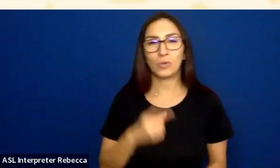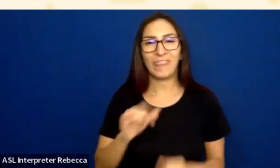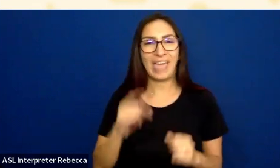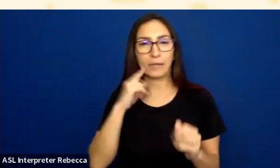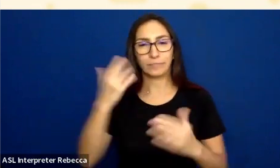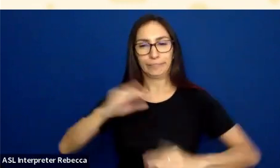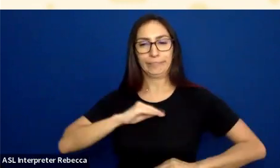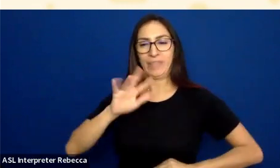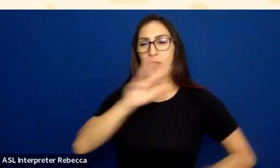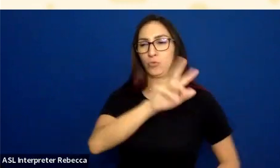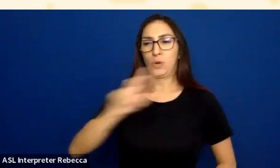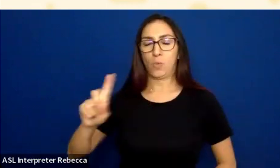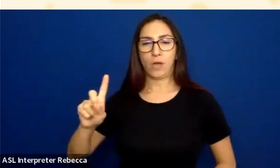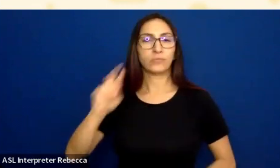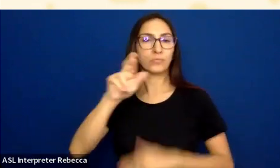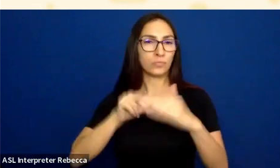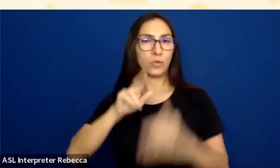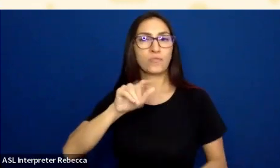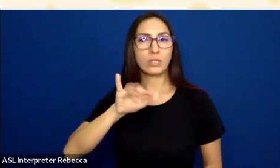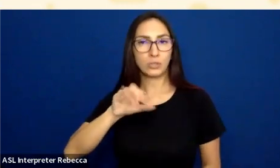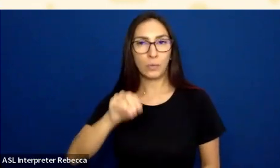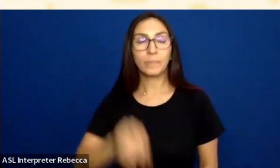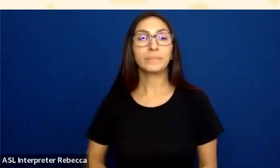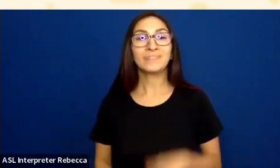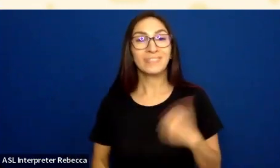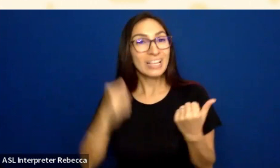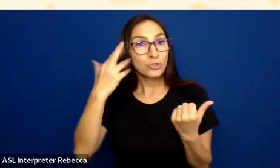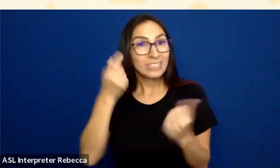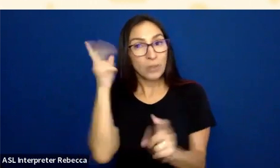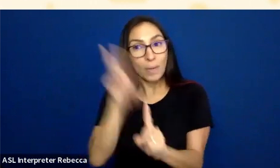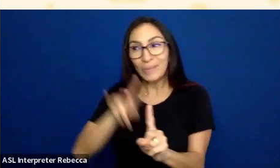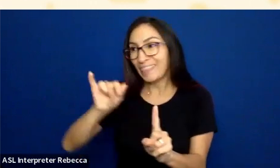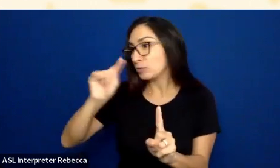That’s why using this tool in WAVE... And there's some other tools we will talk about.